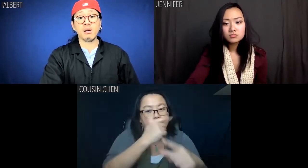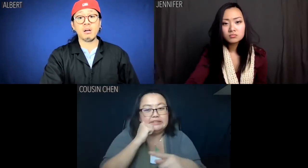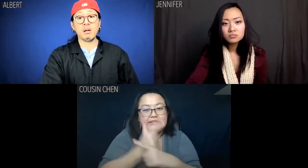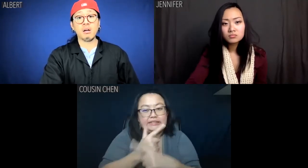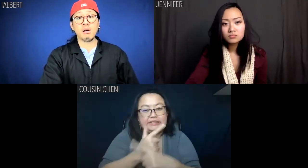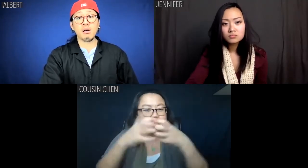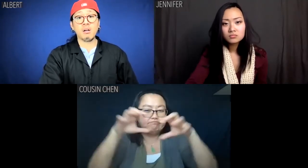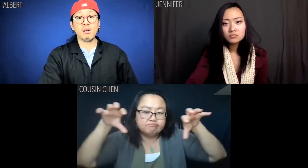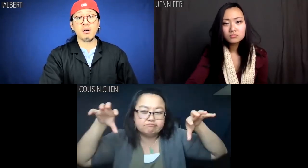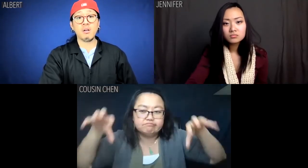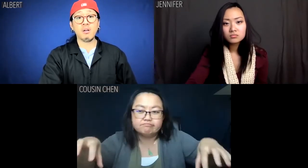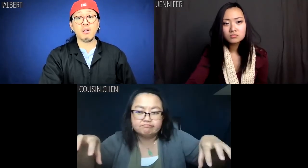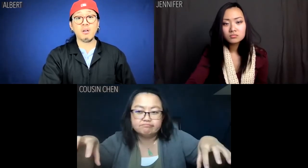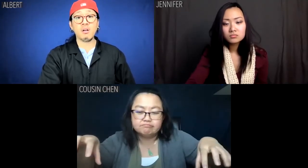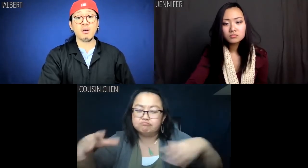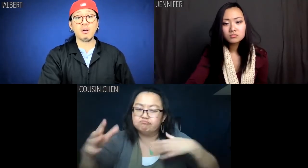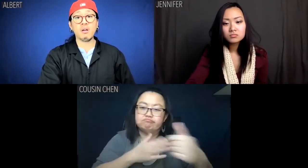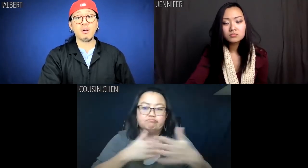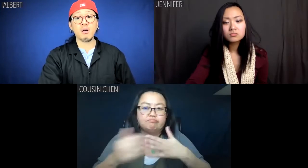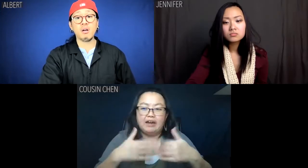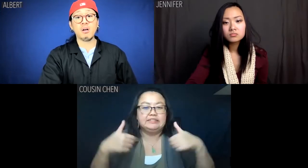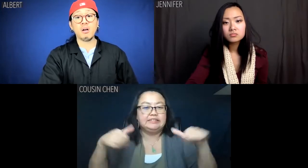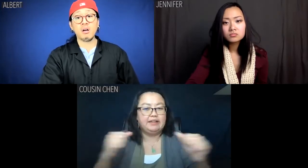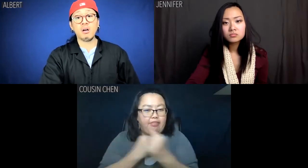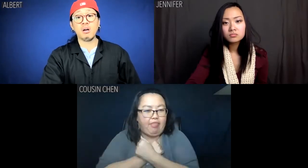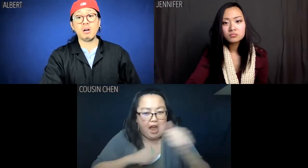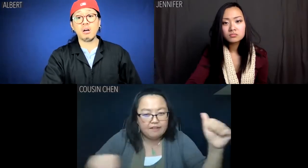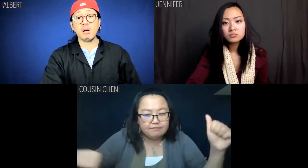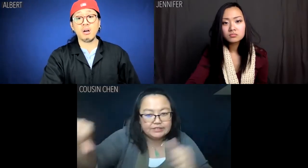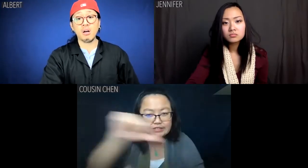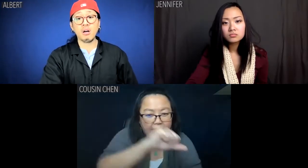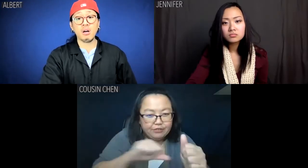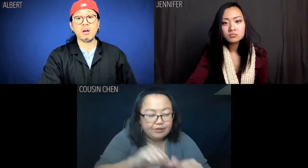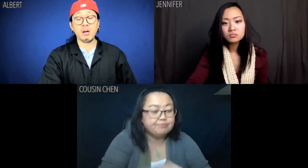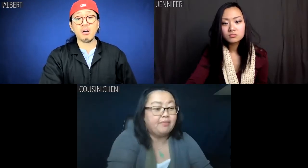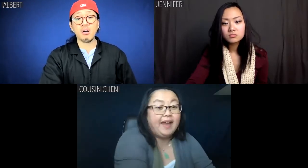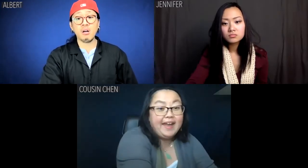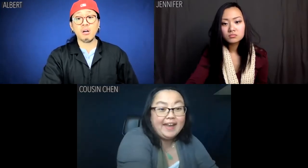separated by continents, but they loved each other so dearly.